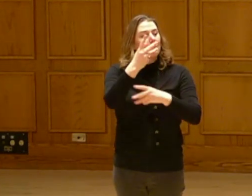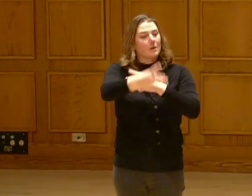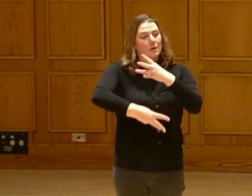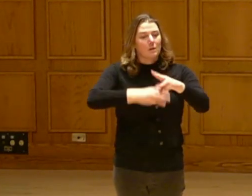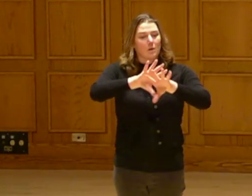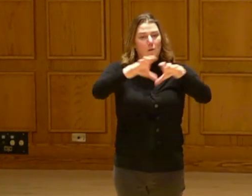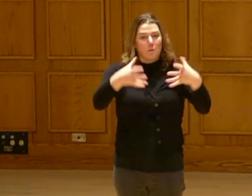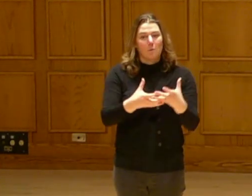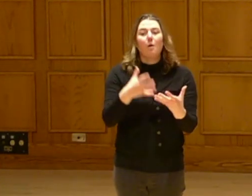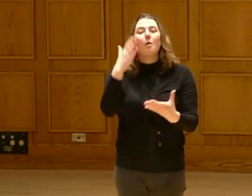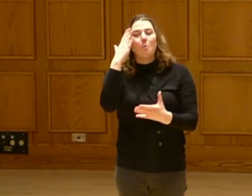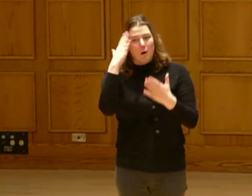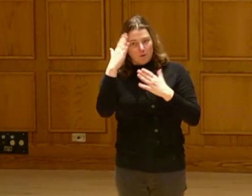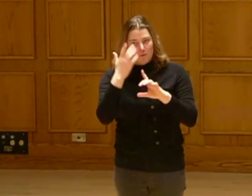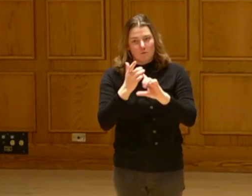Additional support comes from the global awareness fund, Royal B.